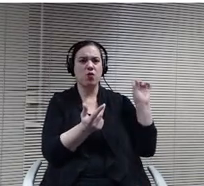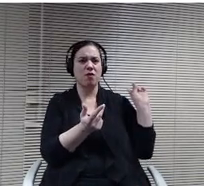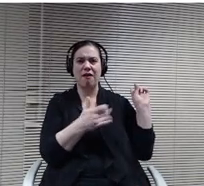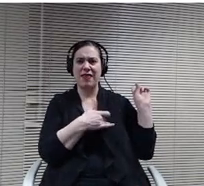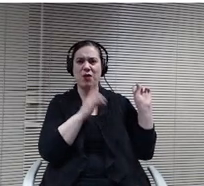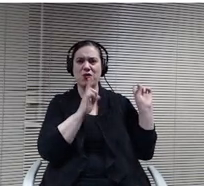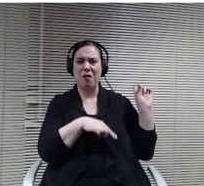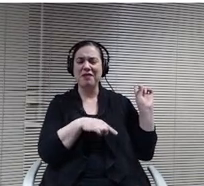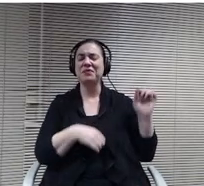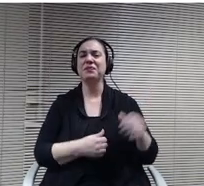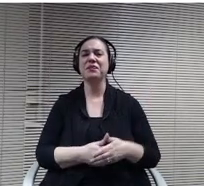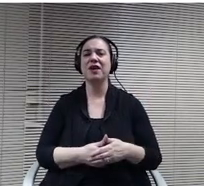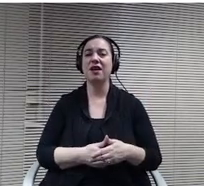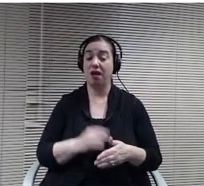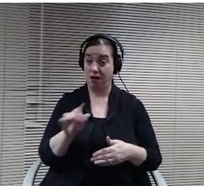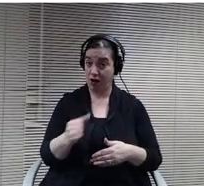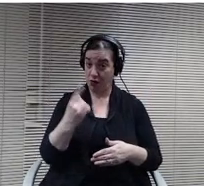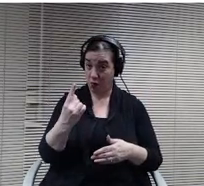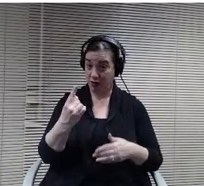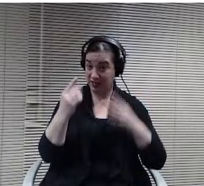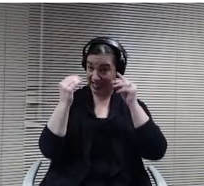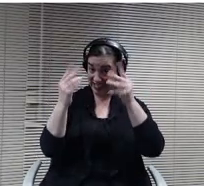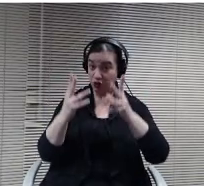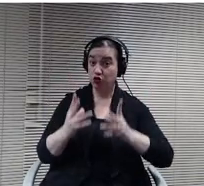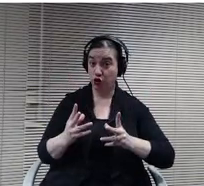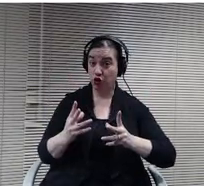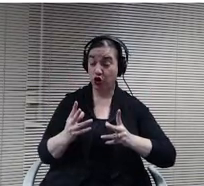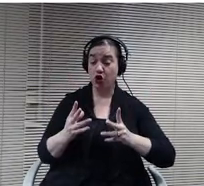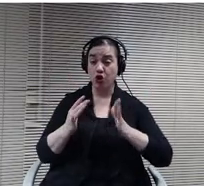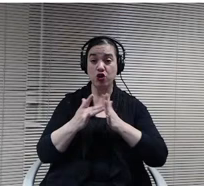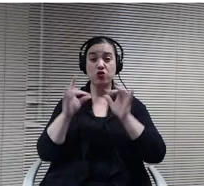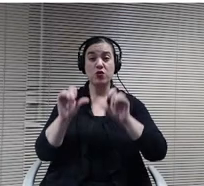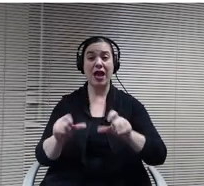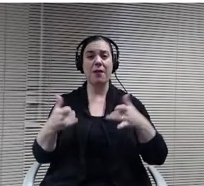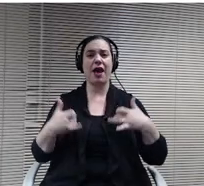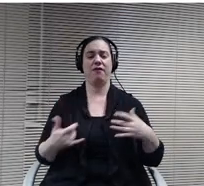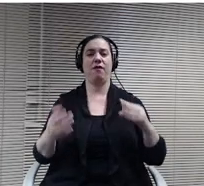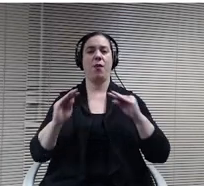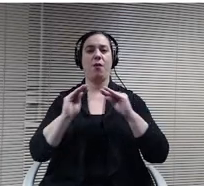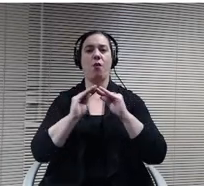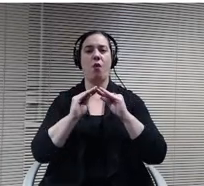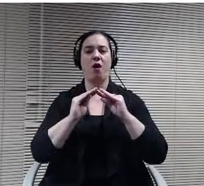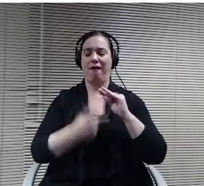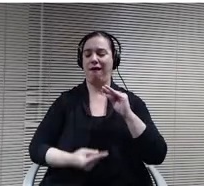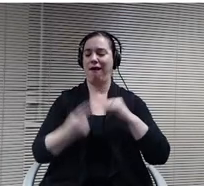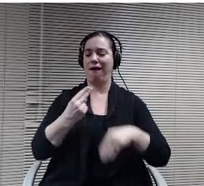but another one is a teacher in our district, so she was able really to give a much better, higher quality experience to